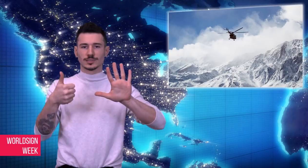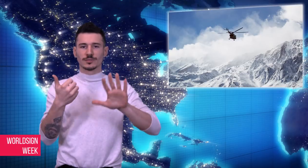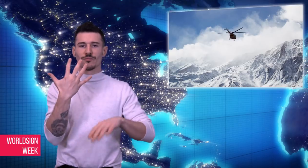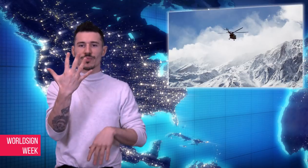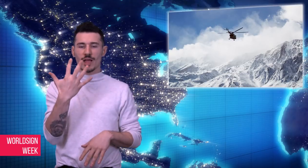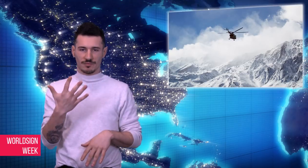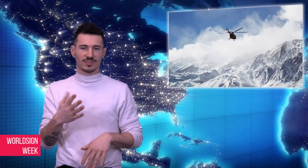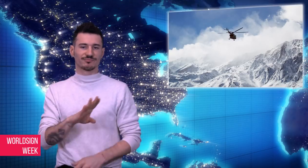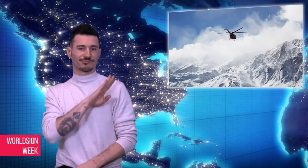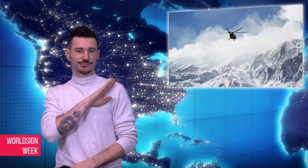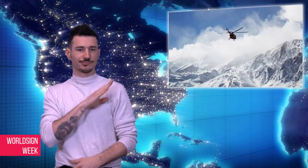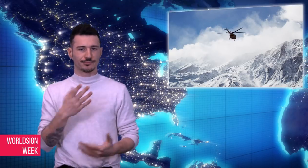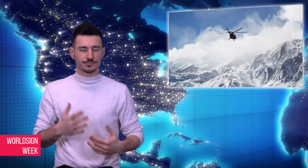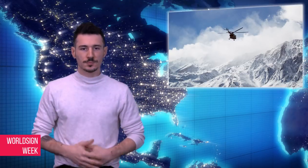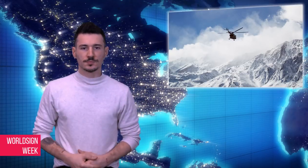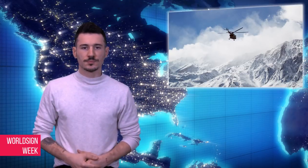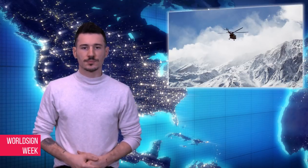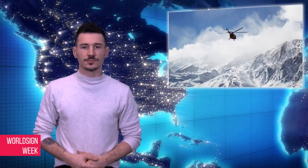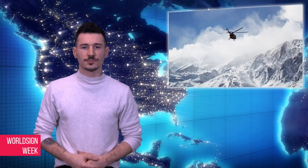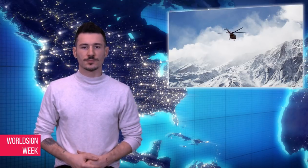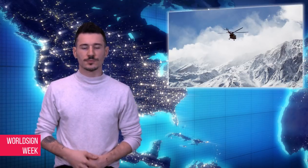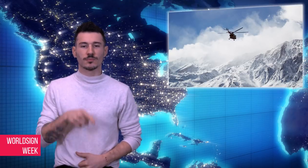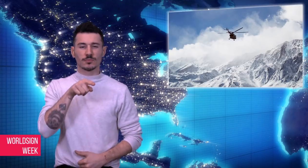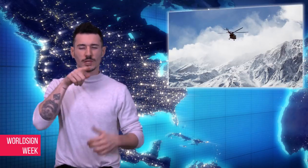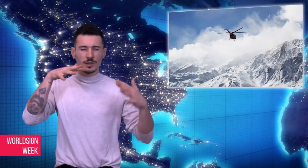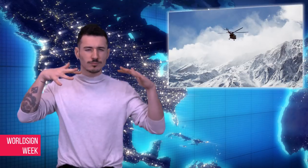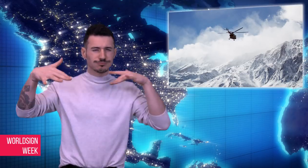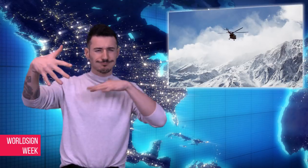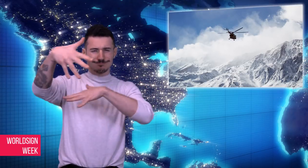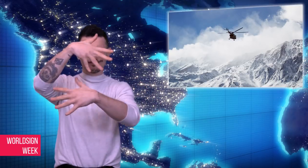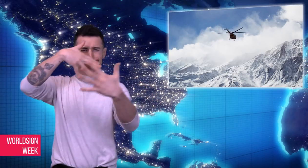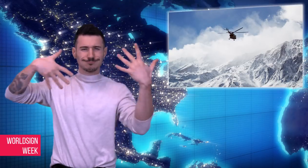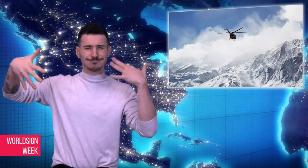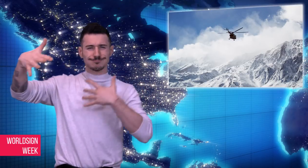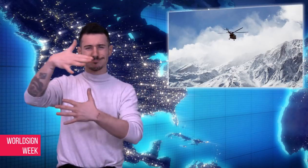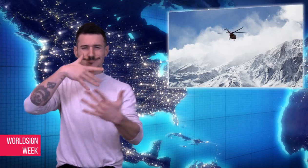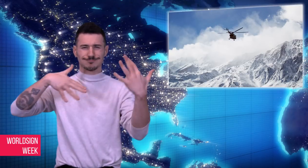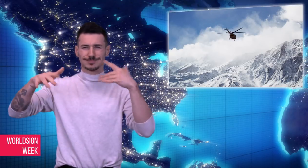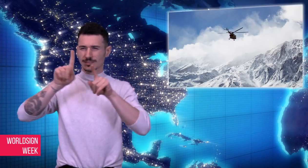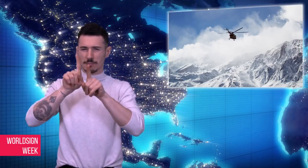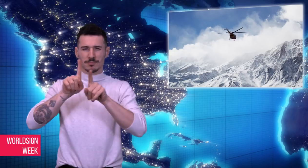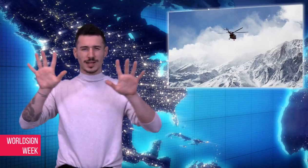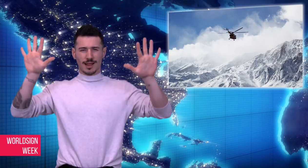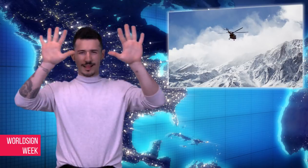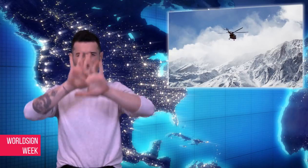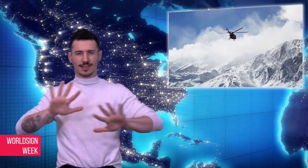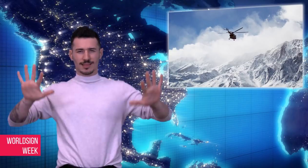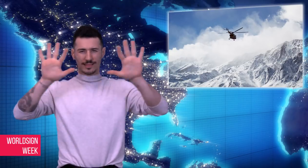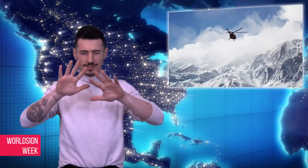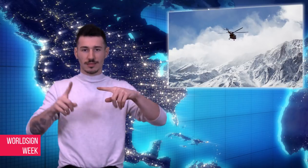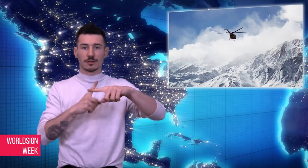snow, and high winds delayed the search and rescue mission until Monday. Five